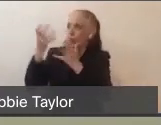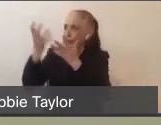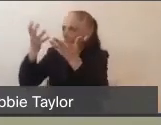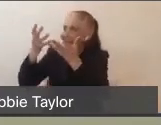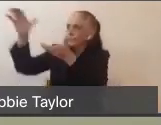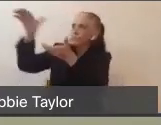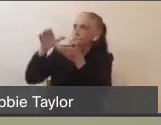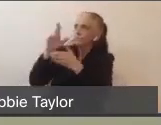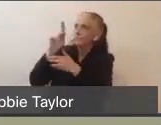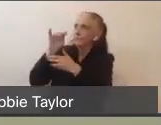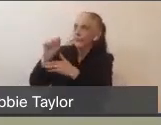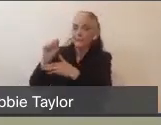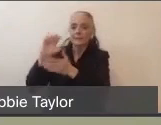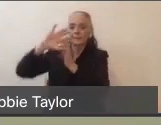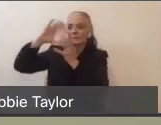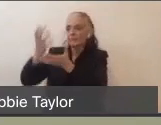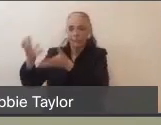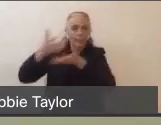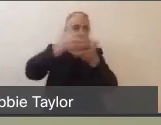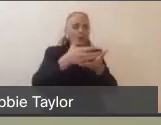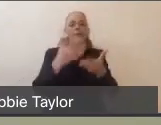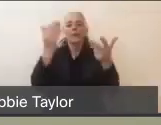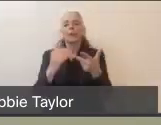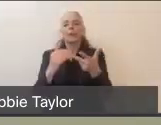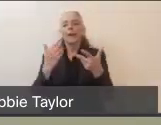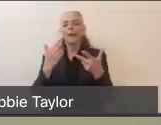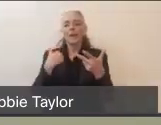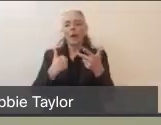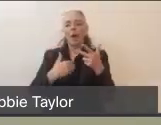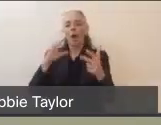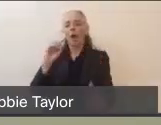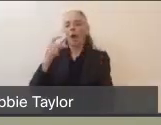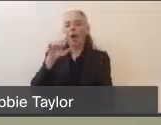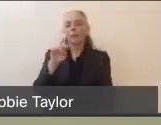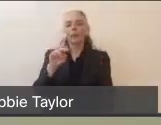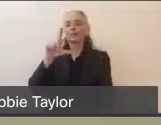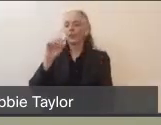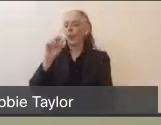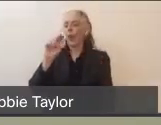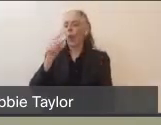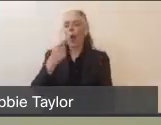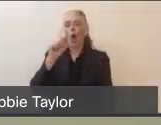that we called Operation Long Sticks. We didn't have enough nasopharyngeal swabs, and that is the primary test